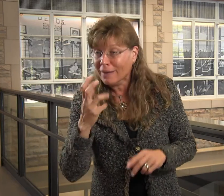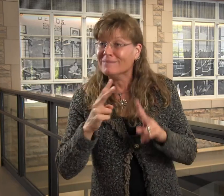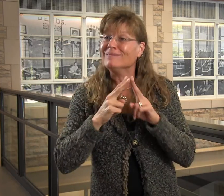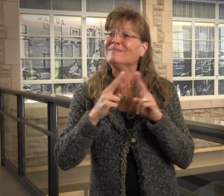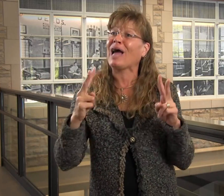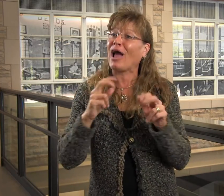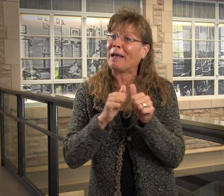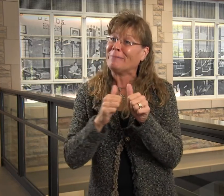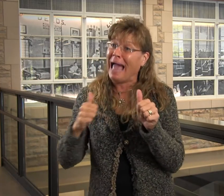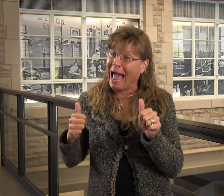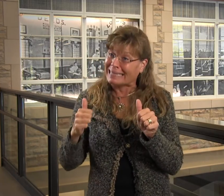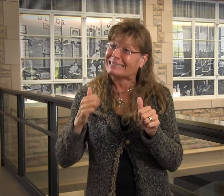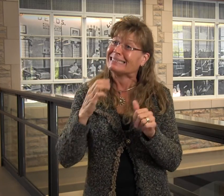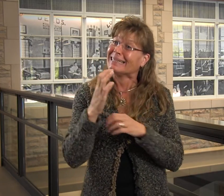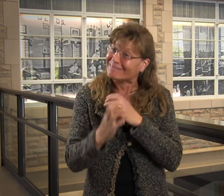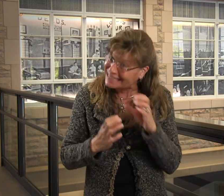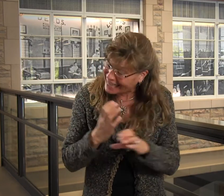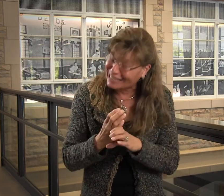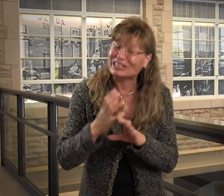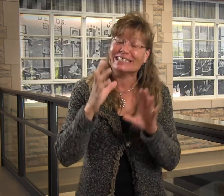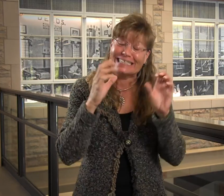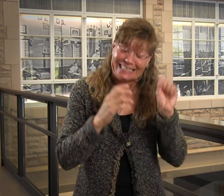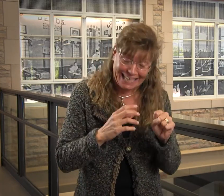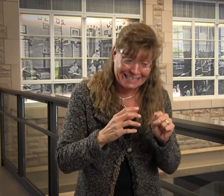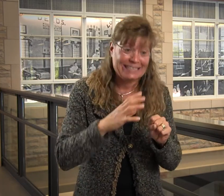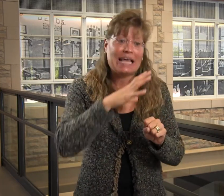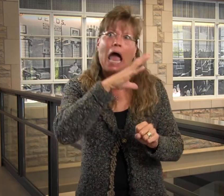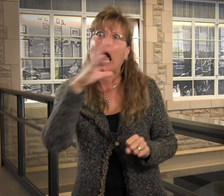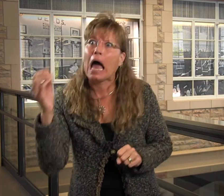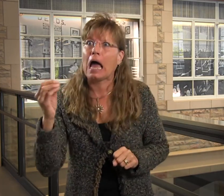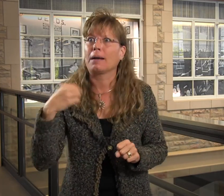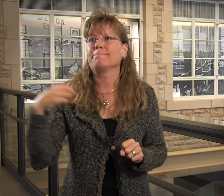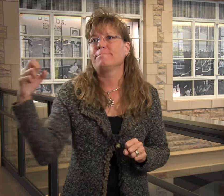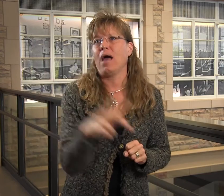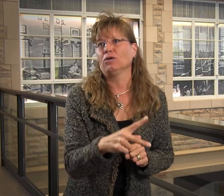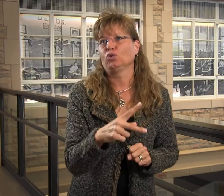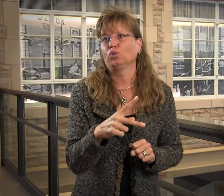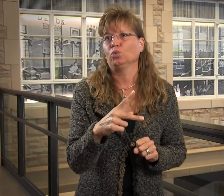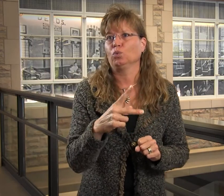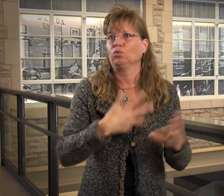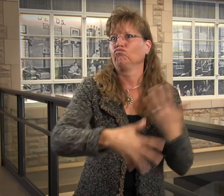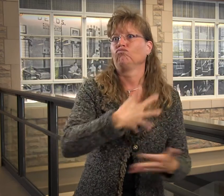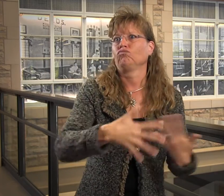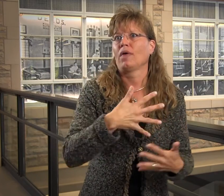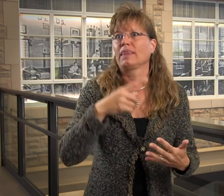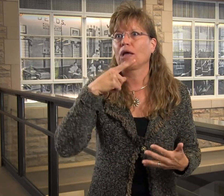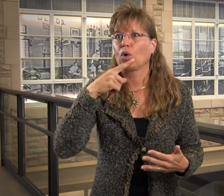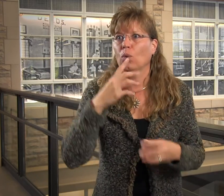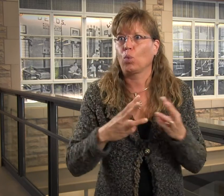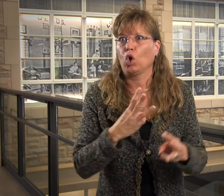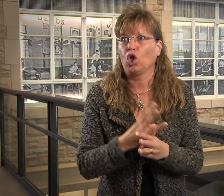Admittedly, they're a little bit behind, and I was back in the hearing world.